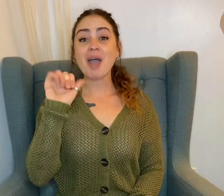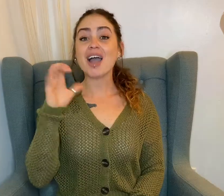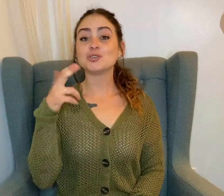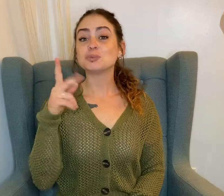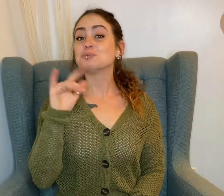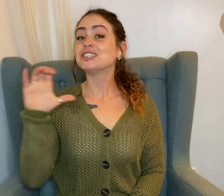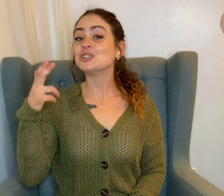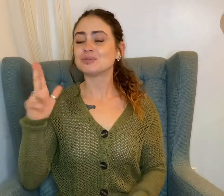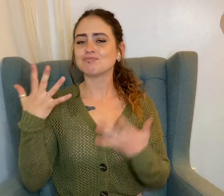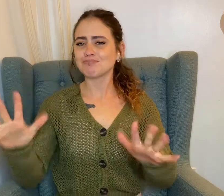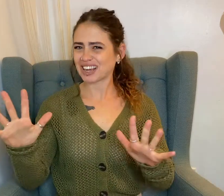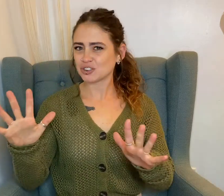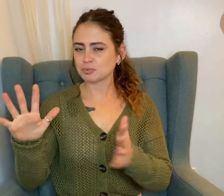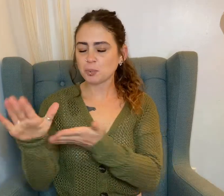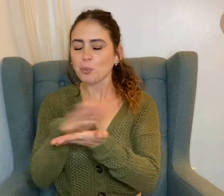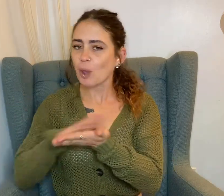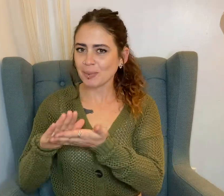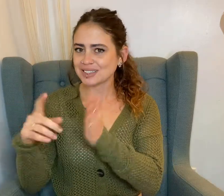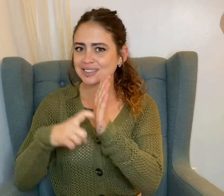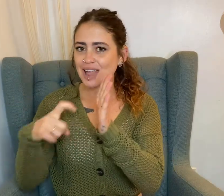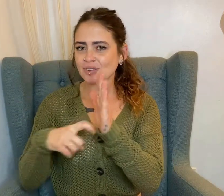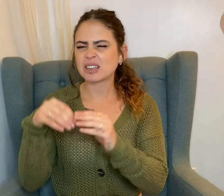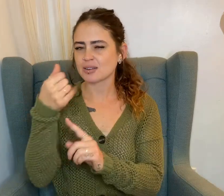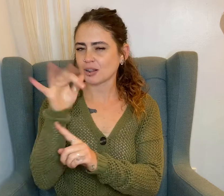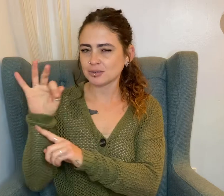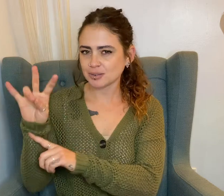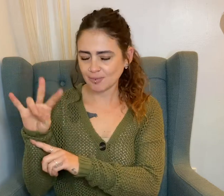“Machu Picchu's ruins are seen neatly excavated in 1997.